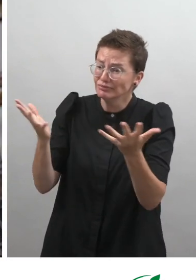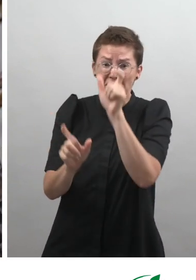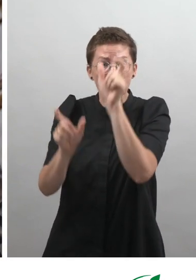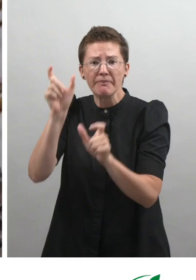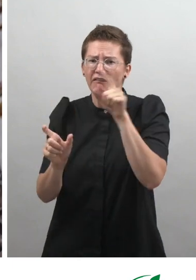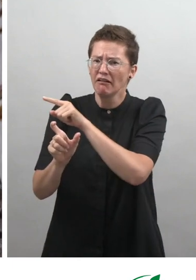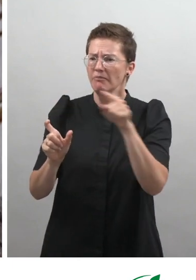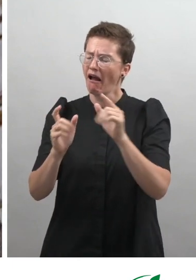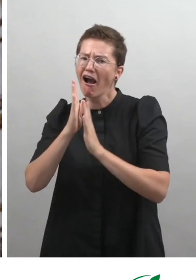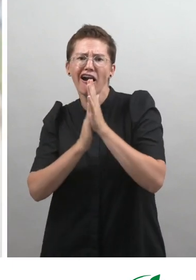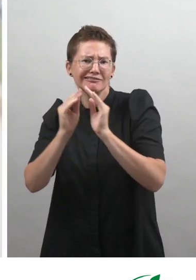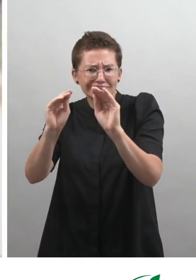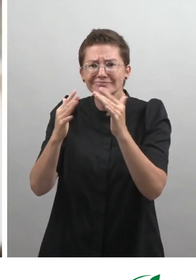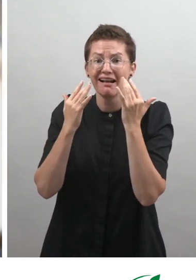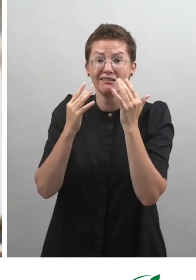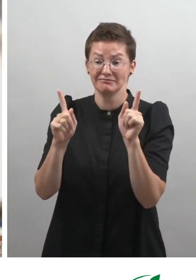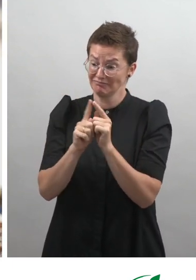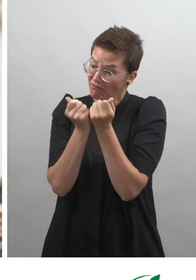developed for low income environments and rural areas.